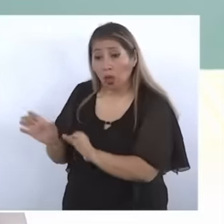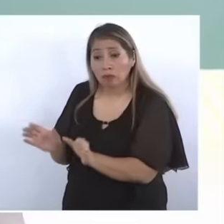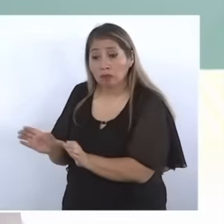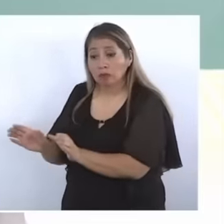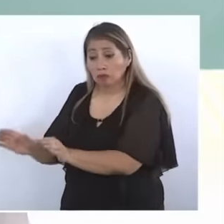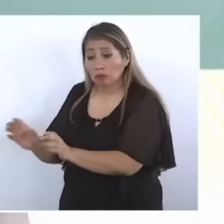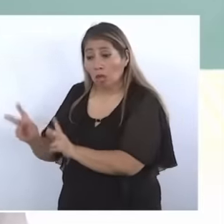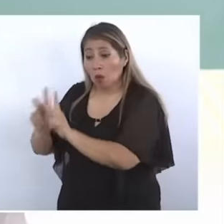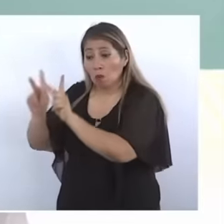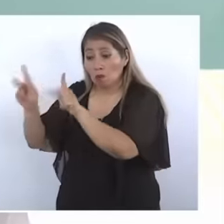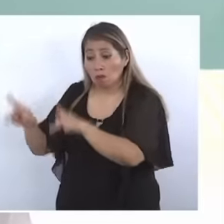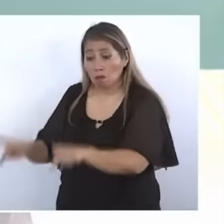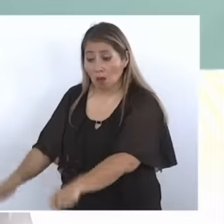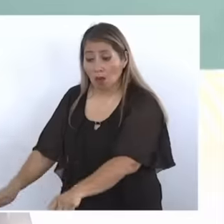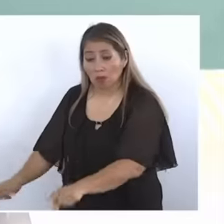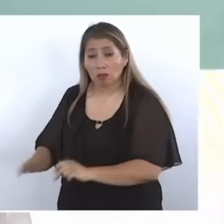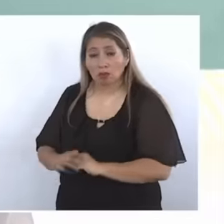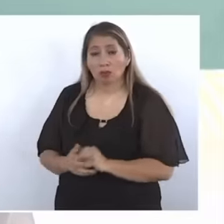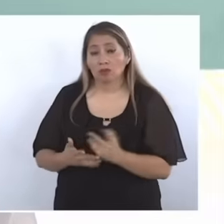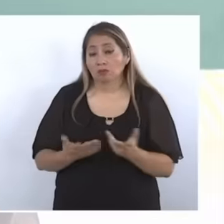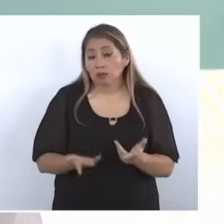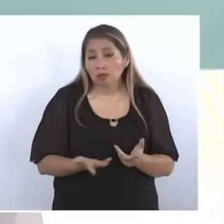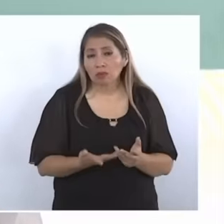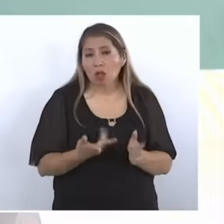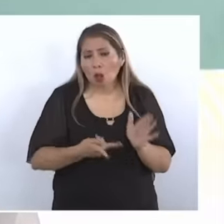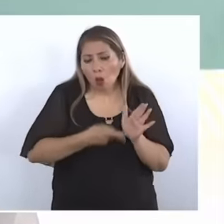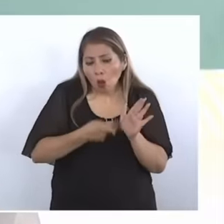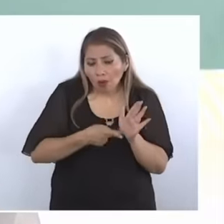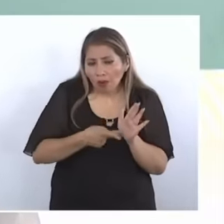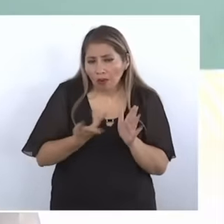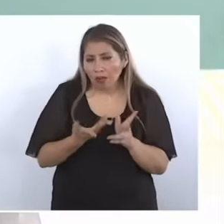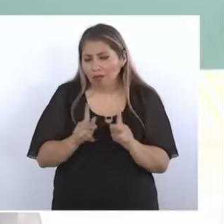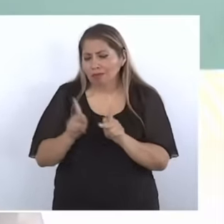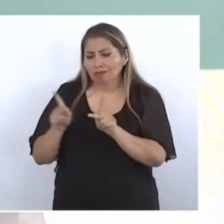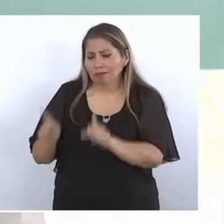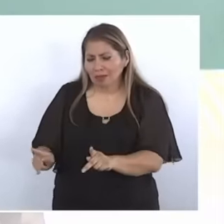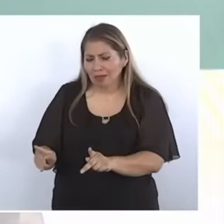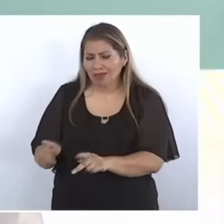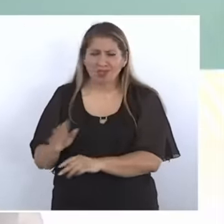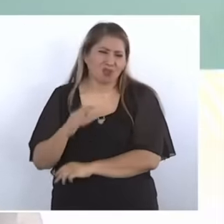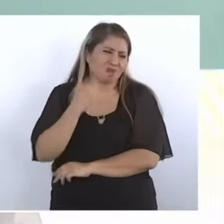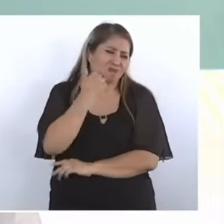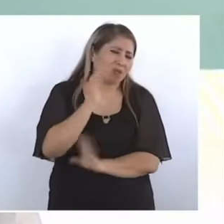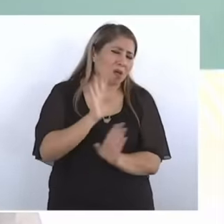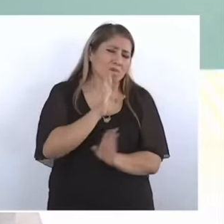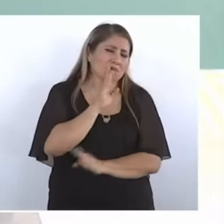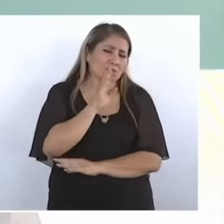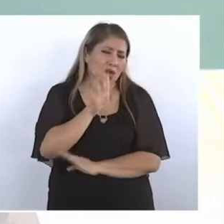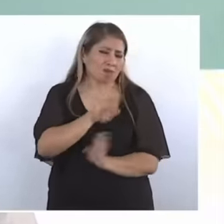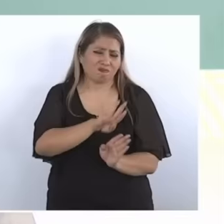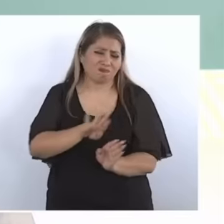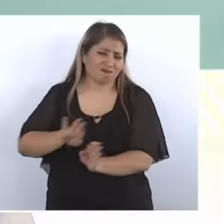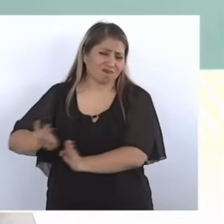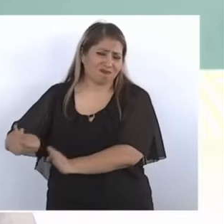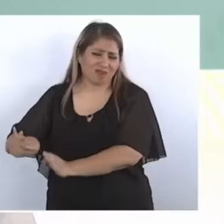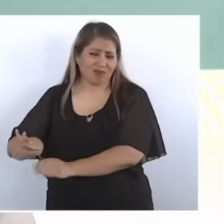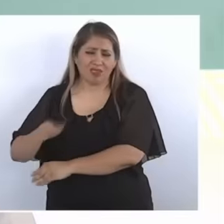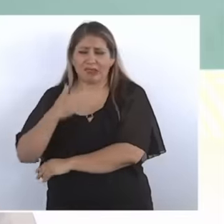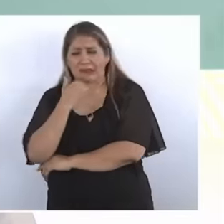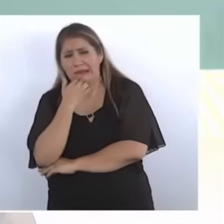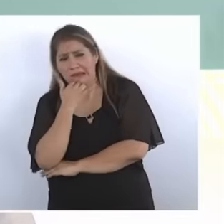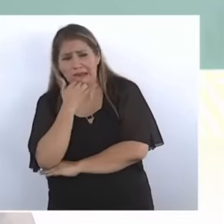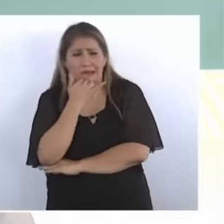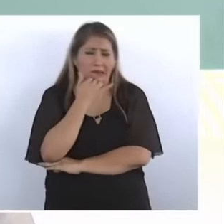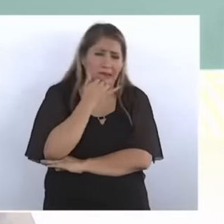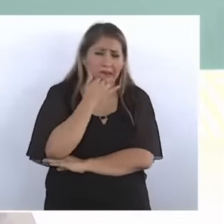I'm going to bury it again So I don't want to eh that no one be sacrificed.